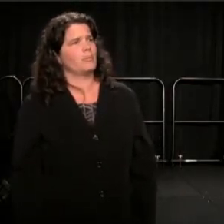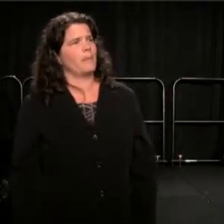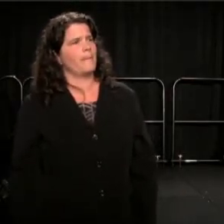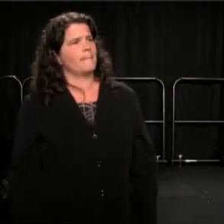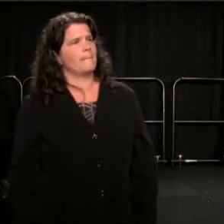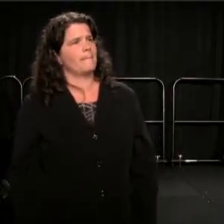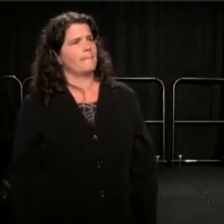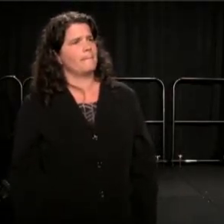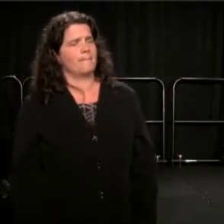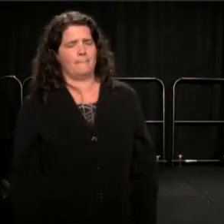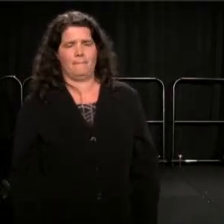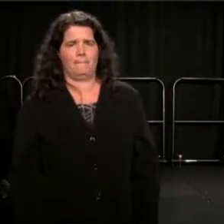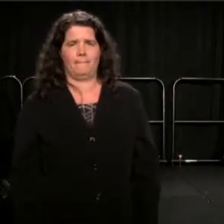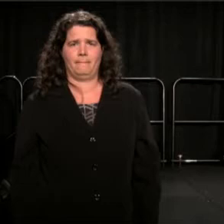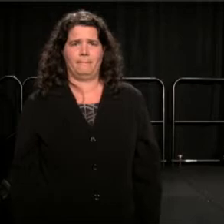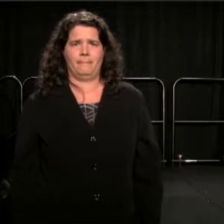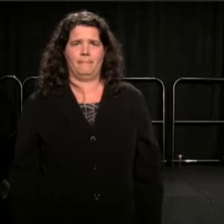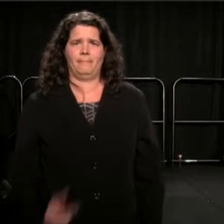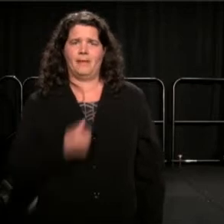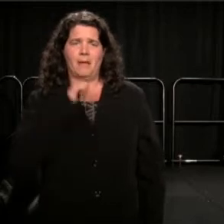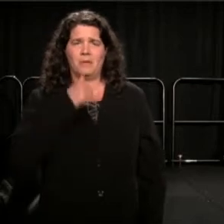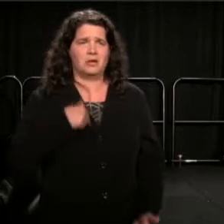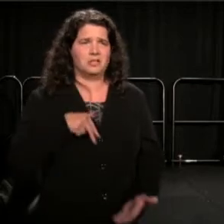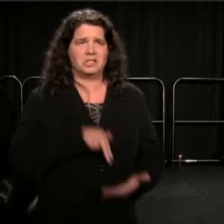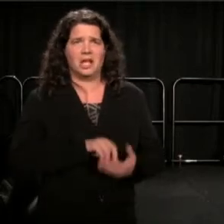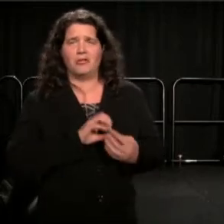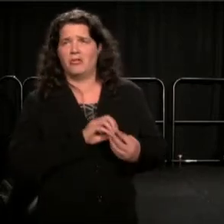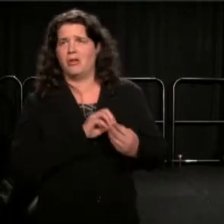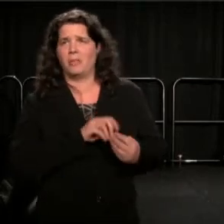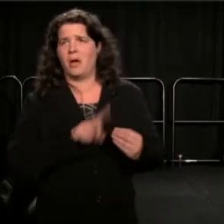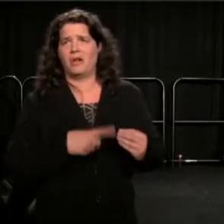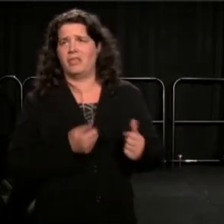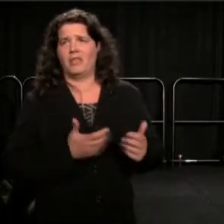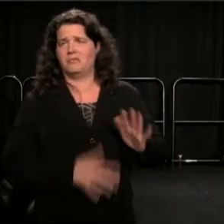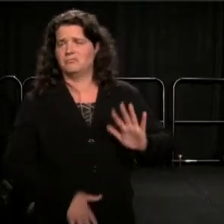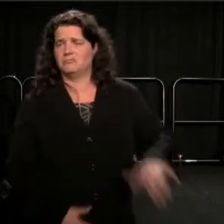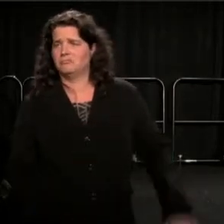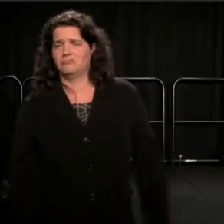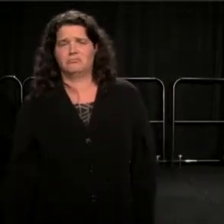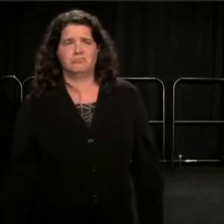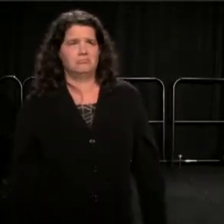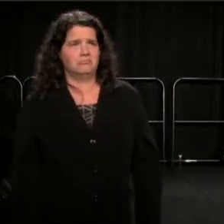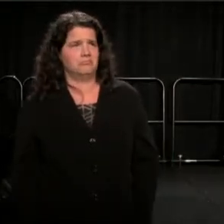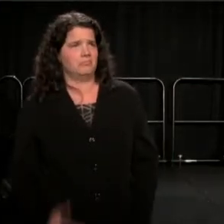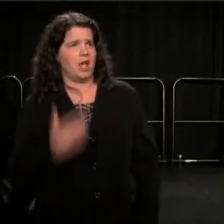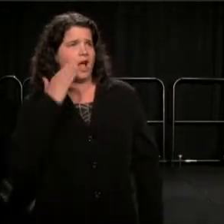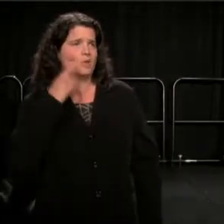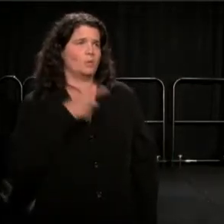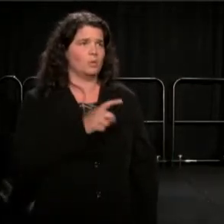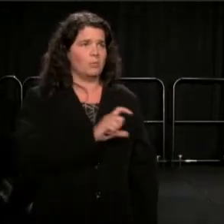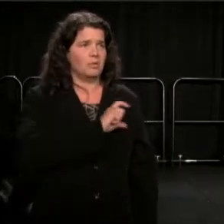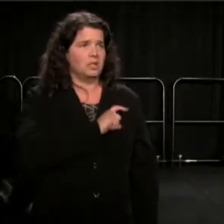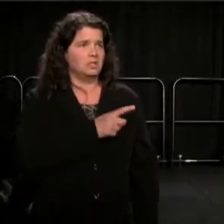And I a'int going to stand up here and fuss with you about none of that. 'Cos I know you the police.